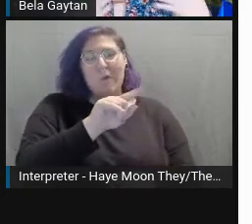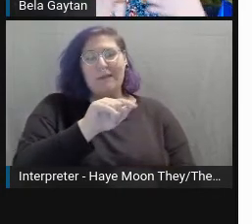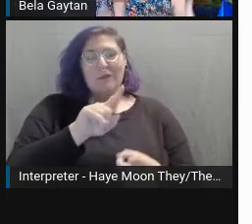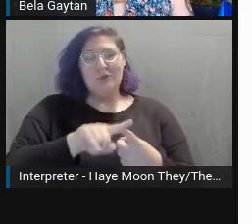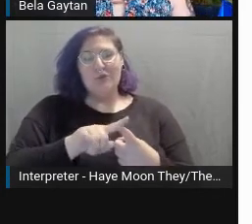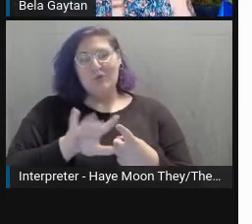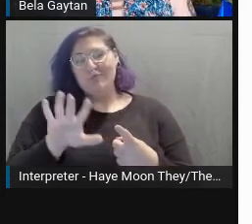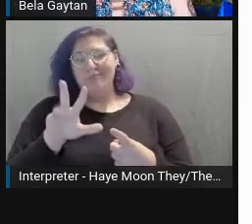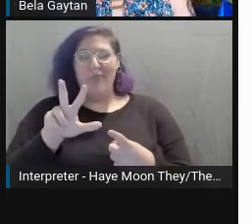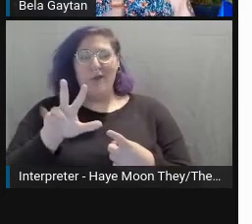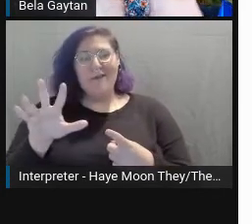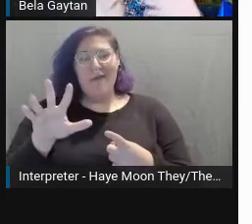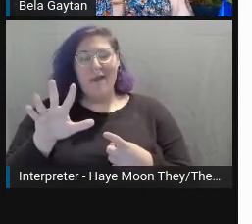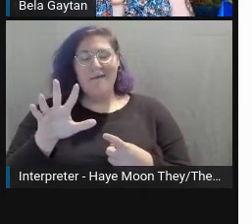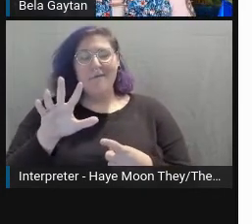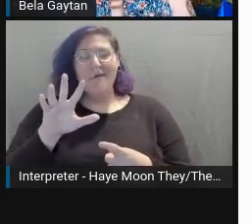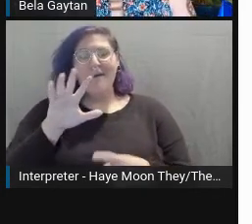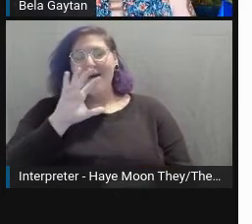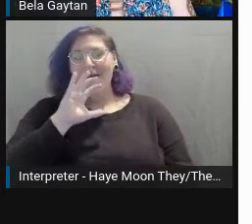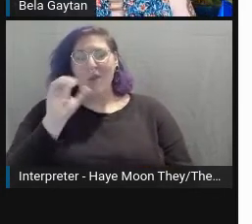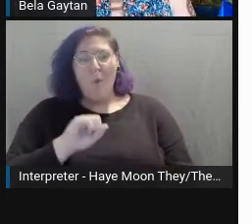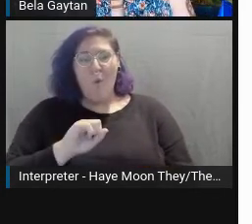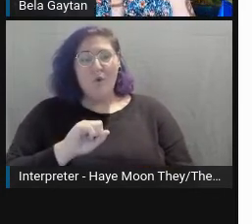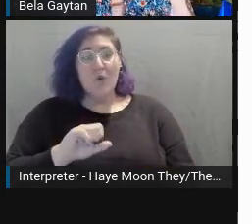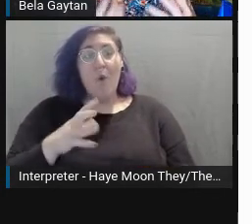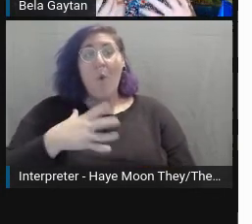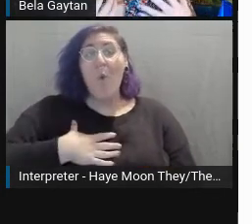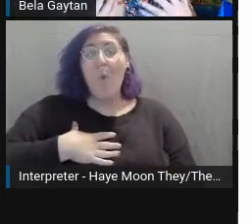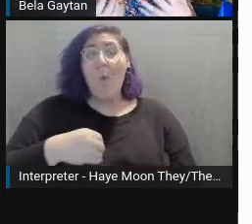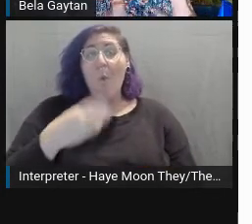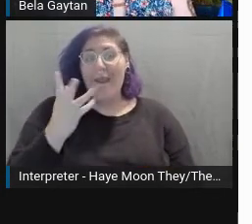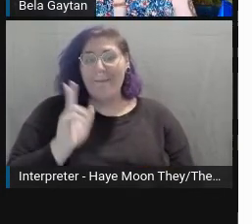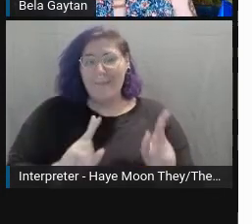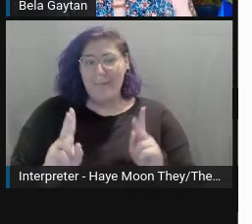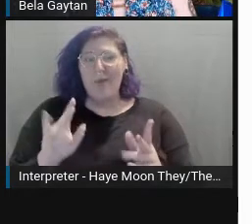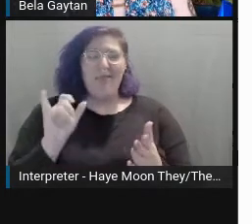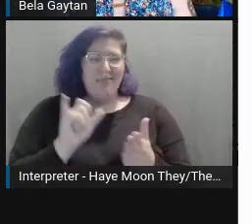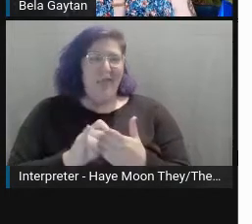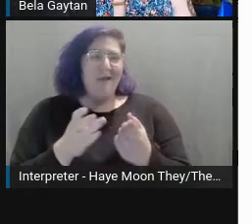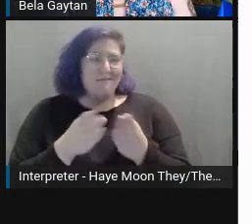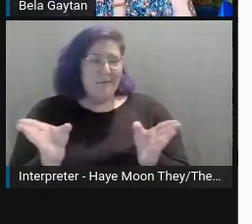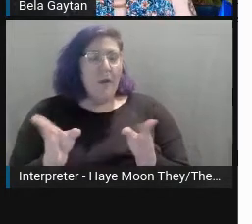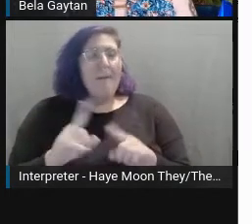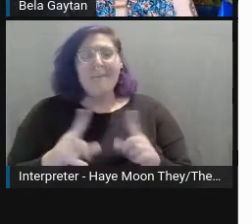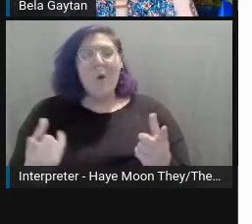We need more diversity, we need more inclusion, we need to be able to represent everyone.